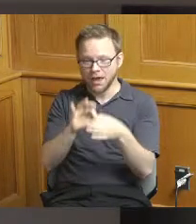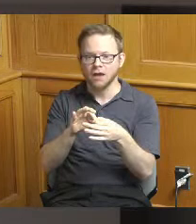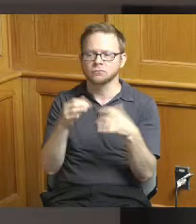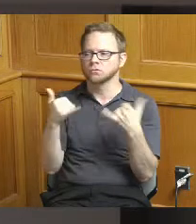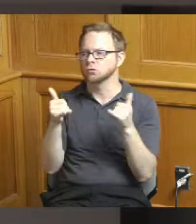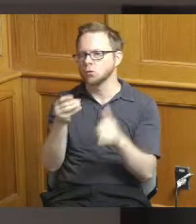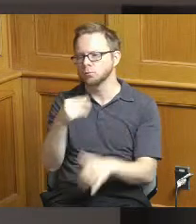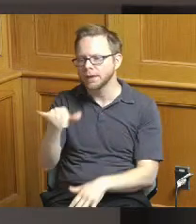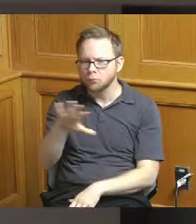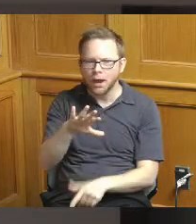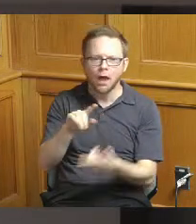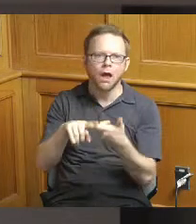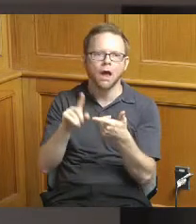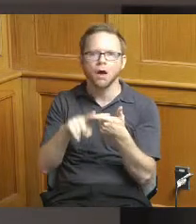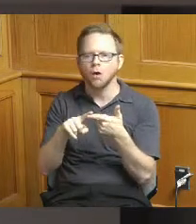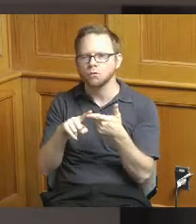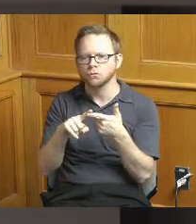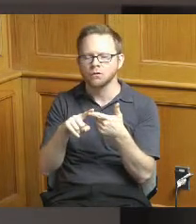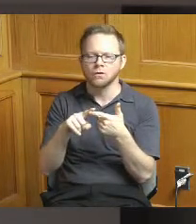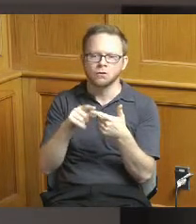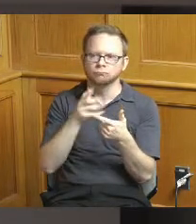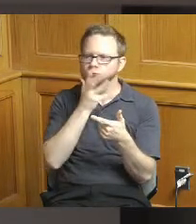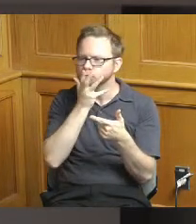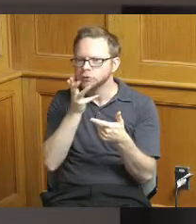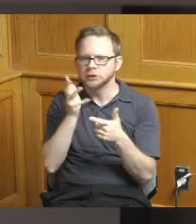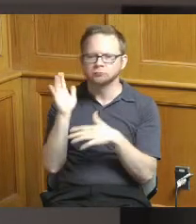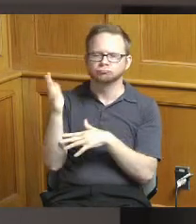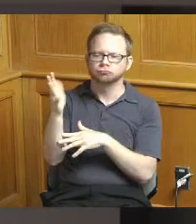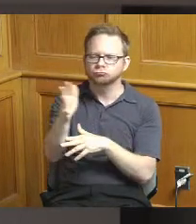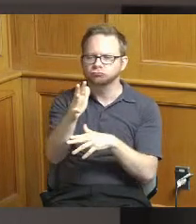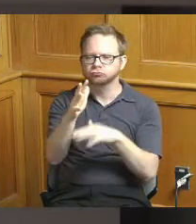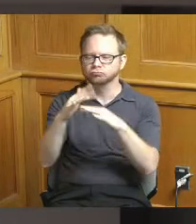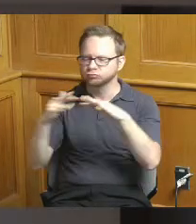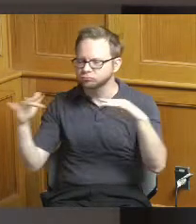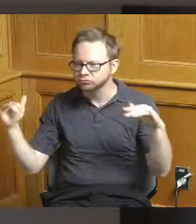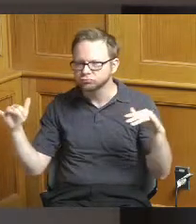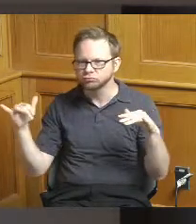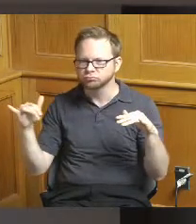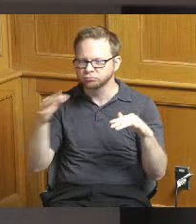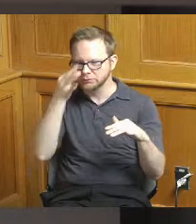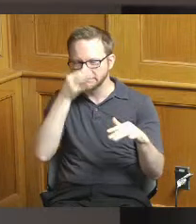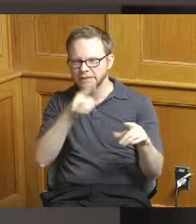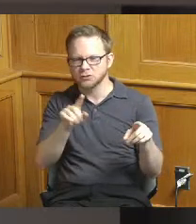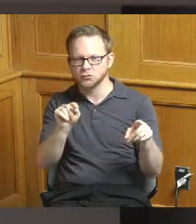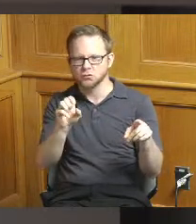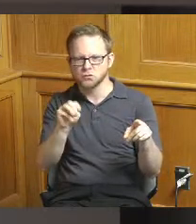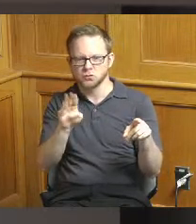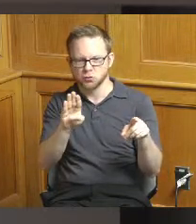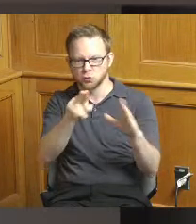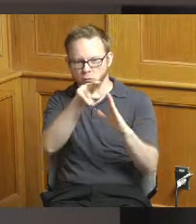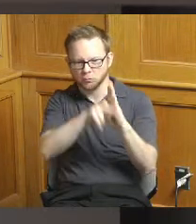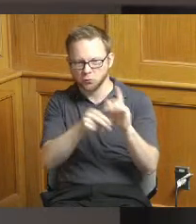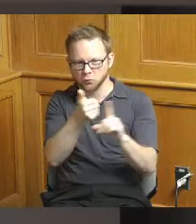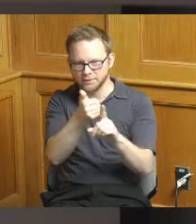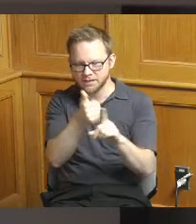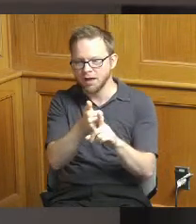various other amenities that there's this would fund the acquisition they are seeking they're